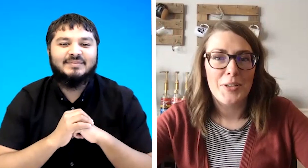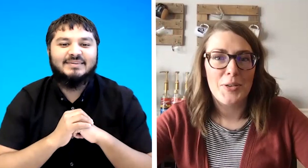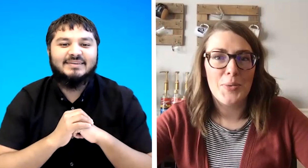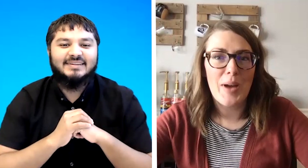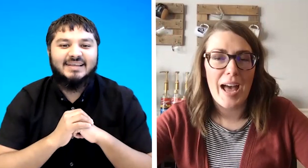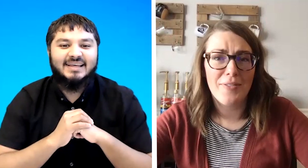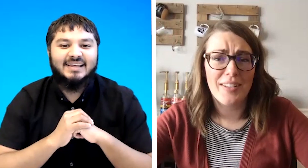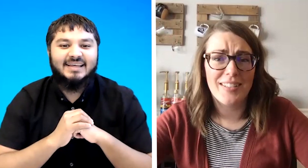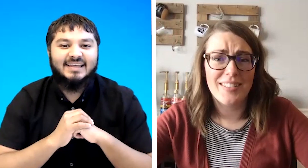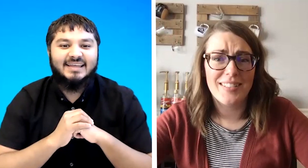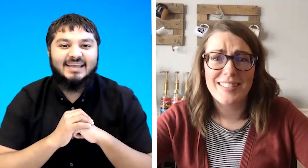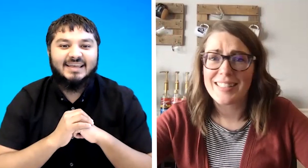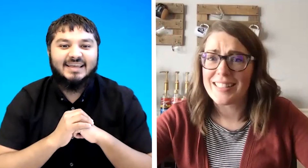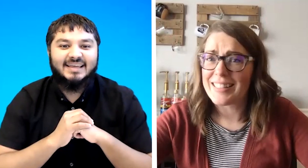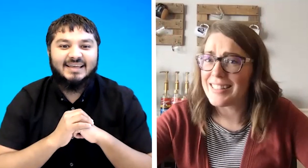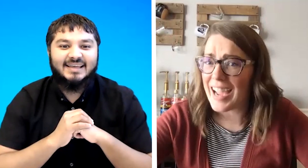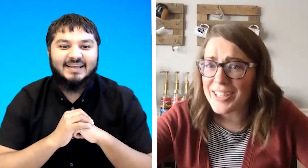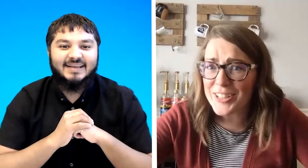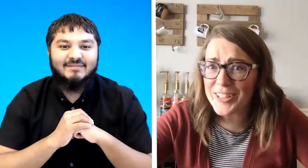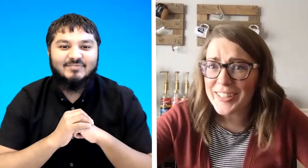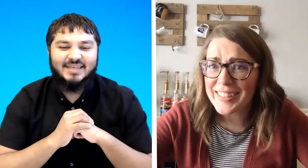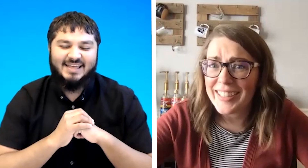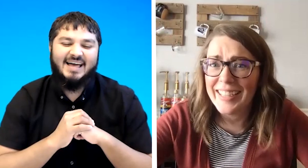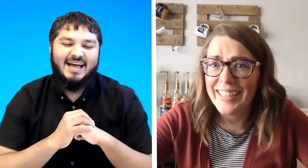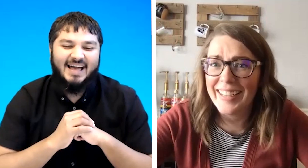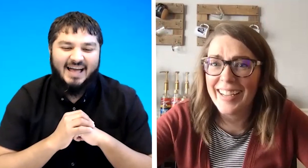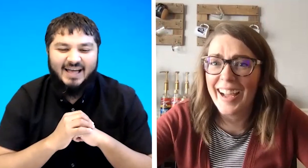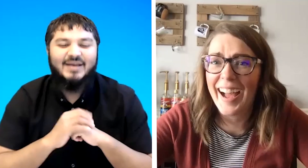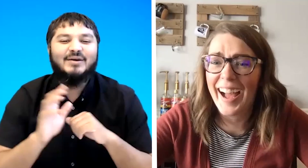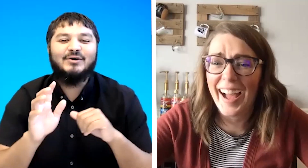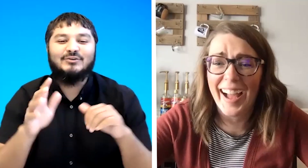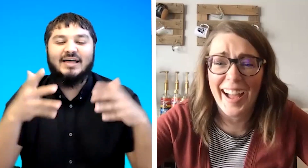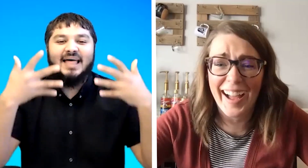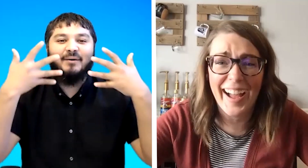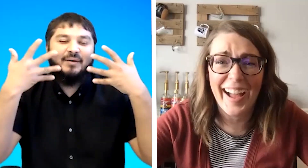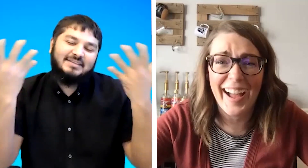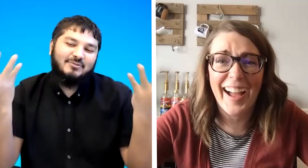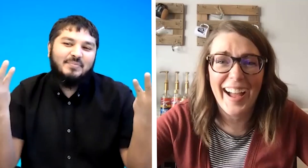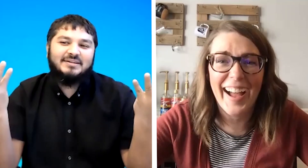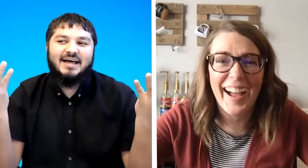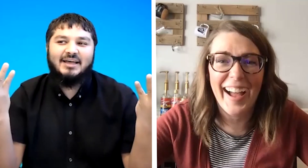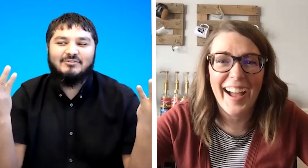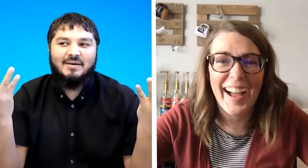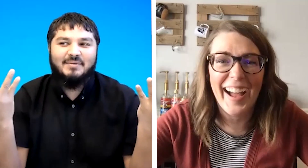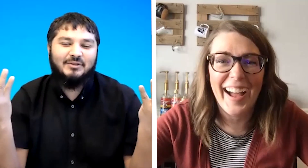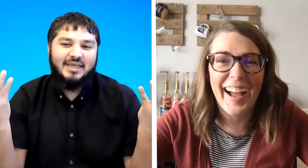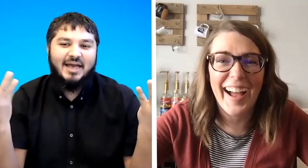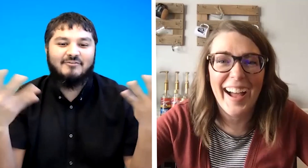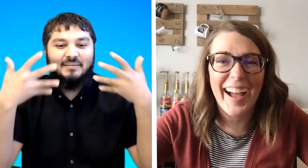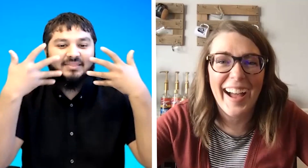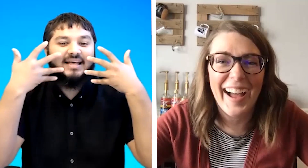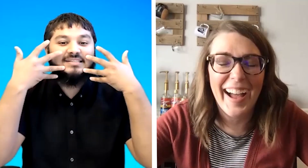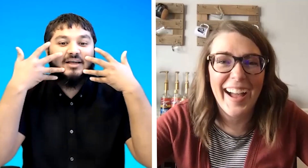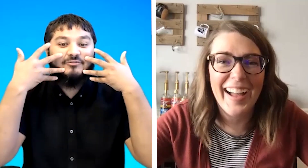you have a tiger good try that is from the tiger family or the cat family that's designed for